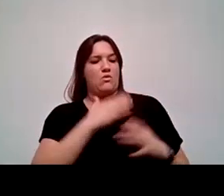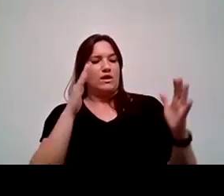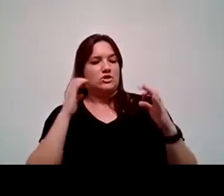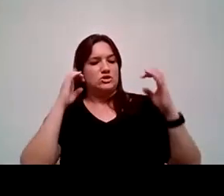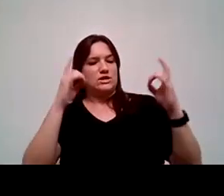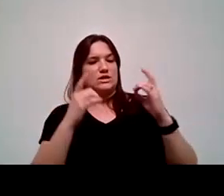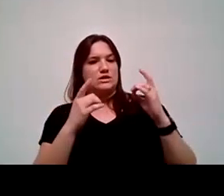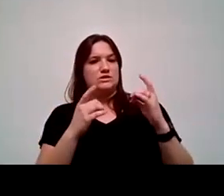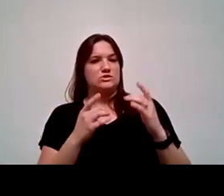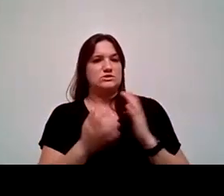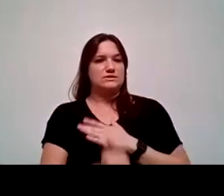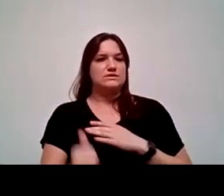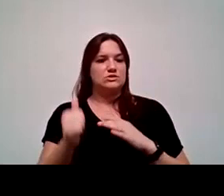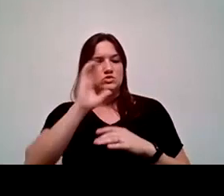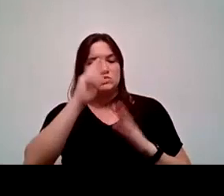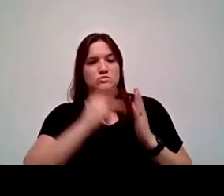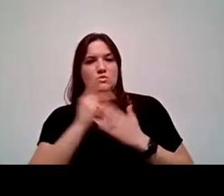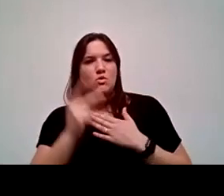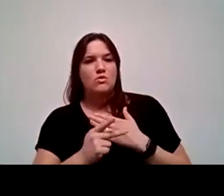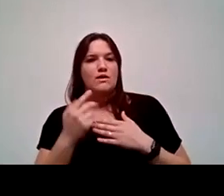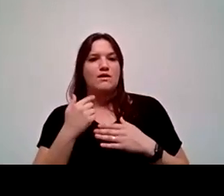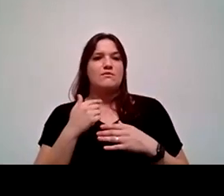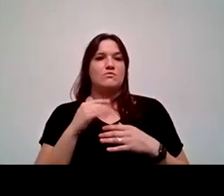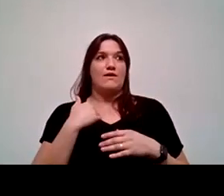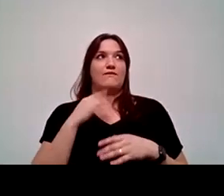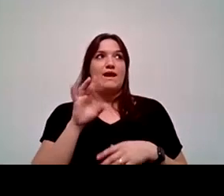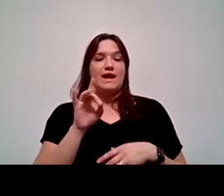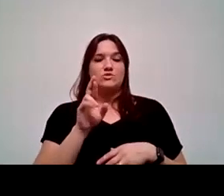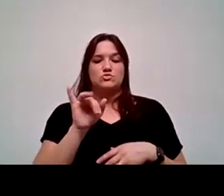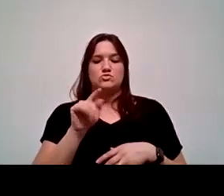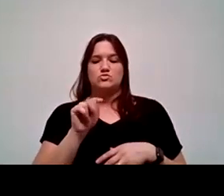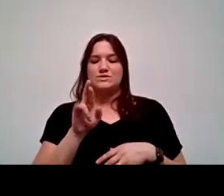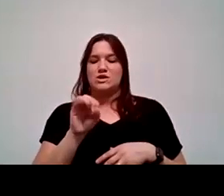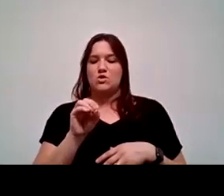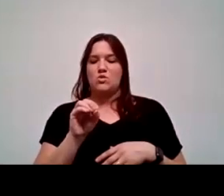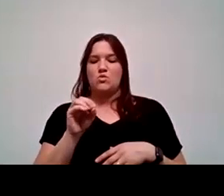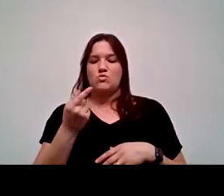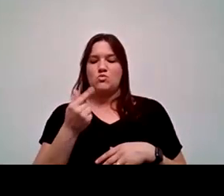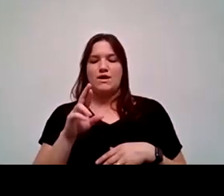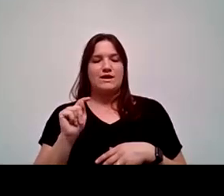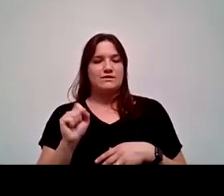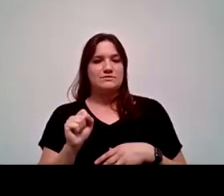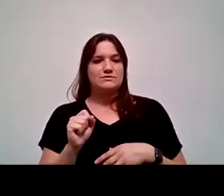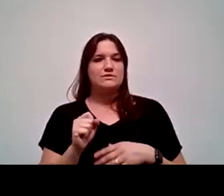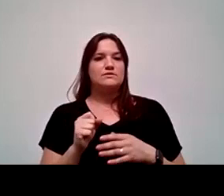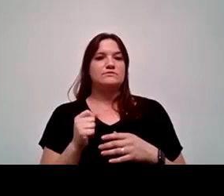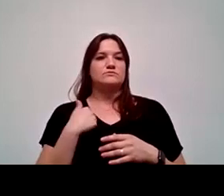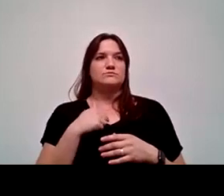Search programs in which we have actually eight of those TRIO grants. The feed, if you will, the younger